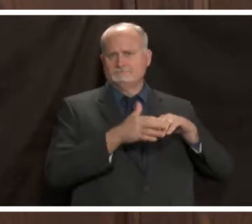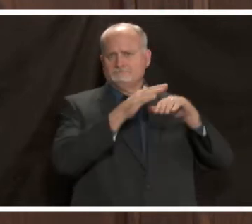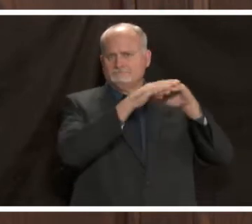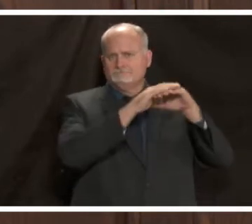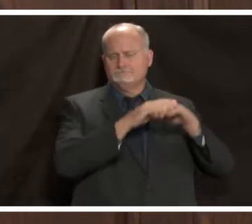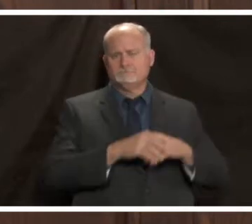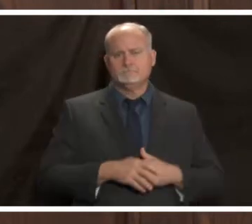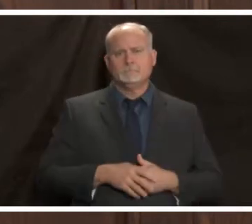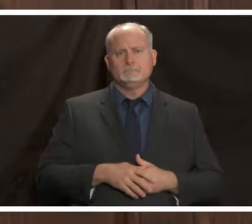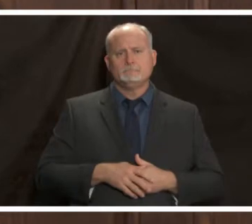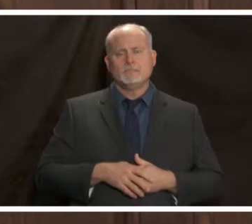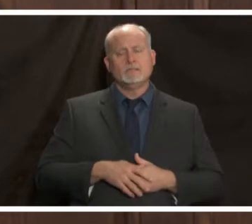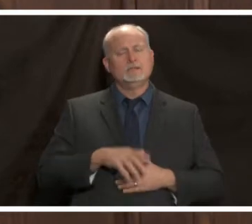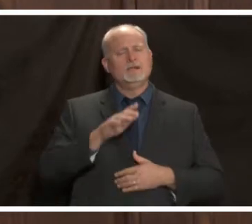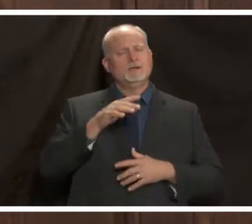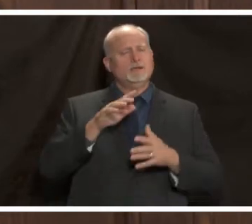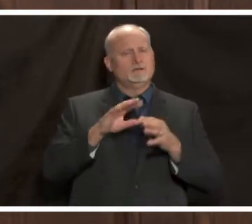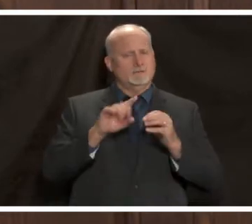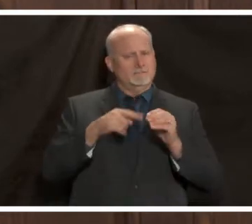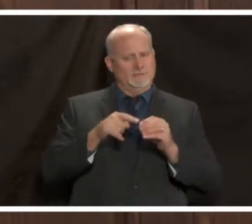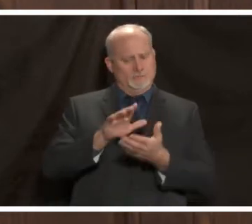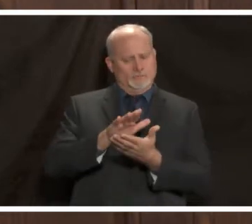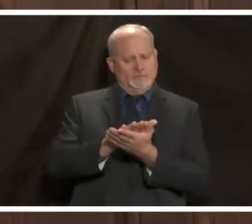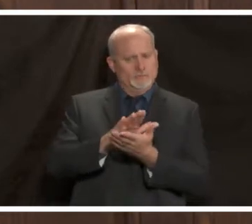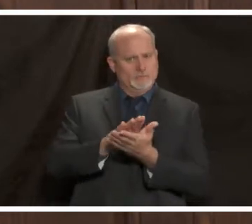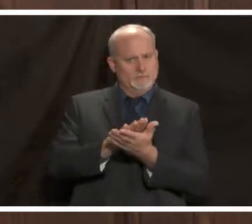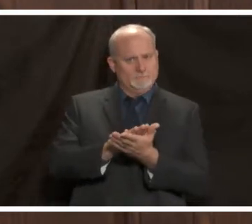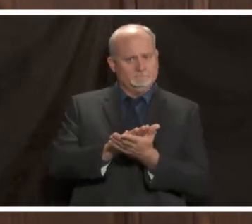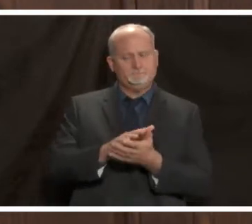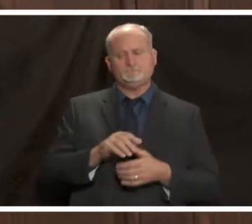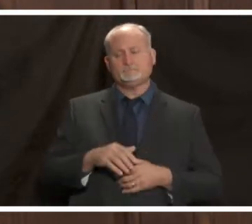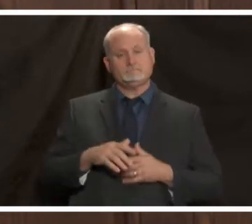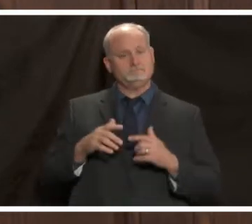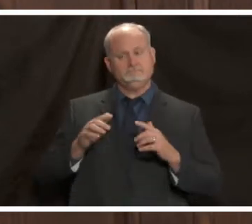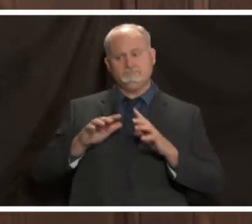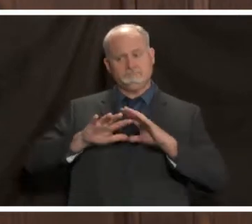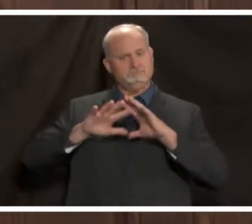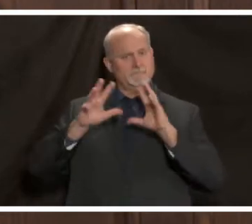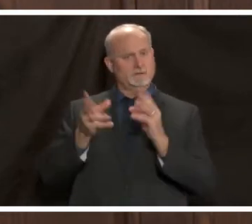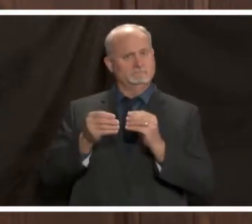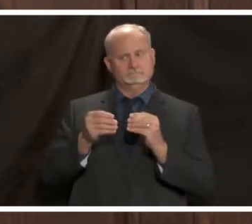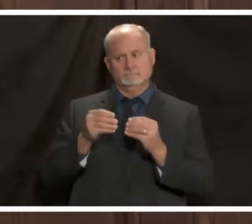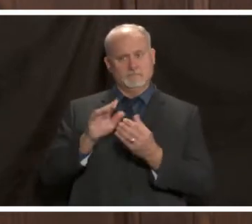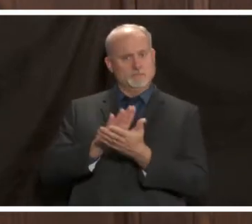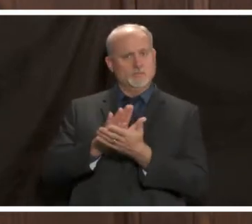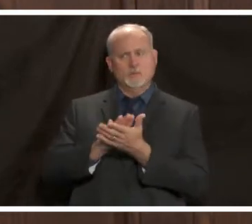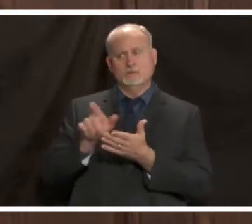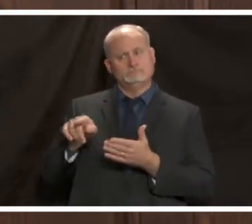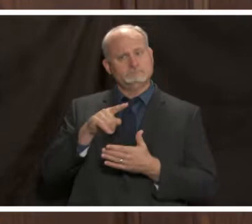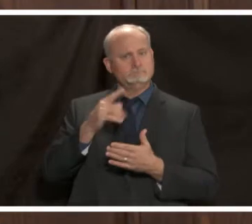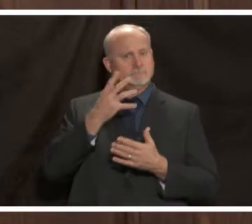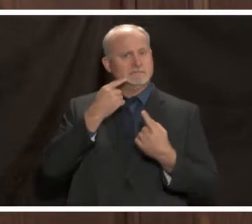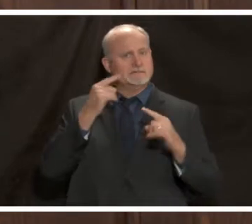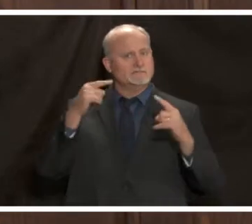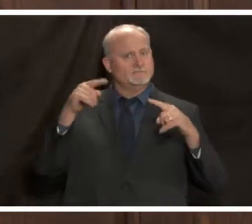i want to mention our schools overall our schools have been fairly successful by implementing